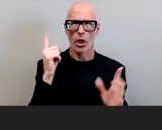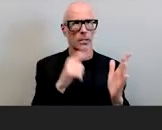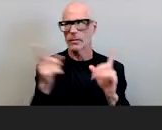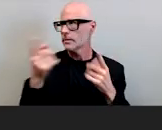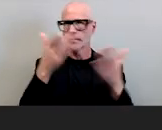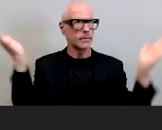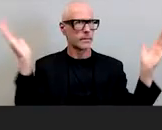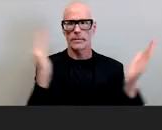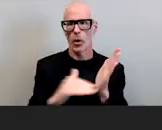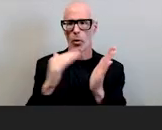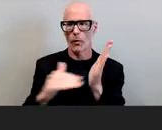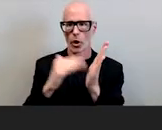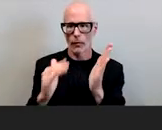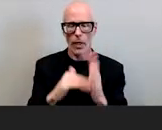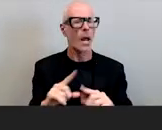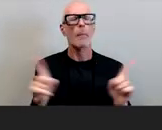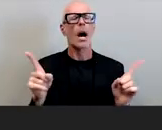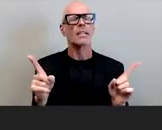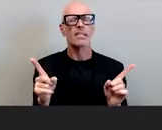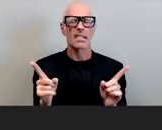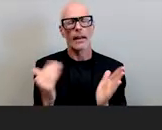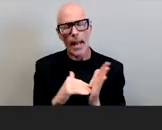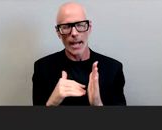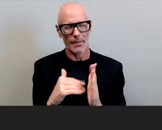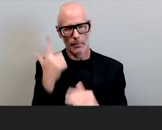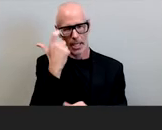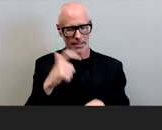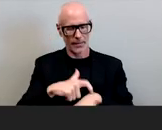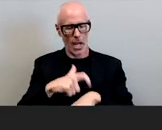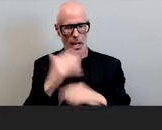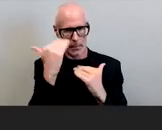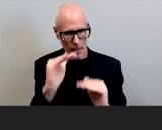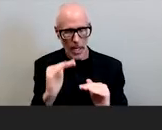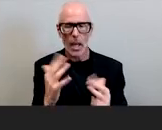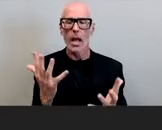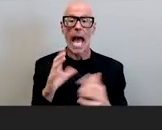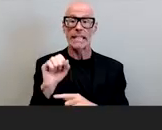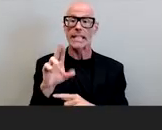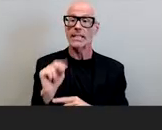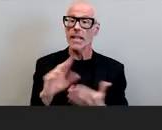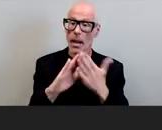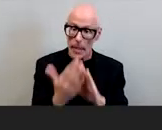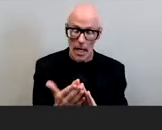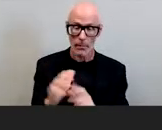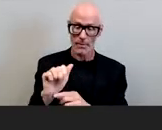to talk with you uh in the interest of time as csun aspires to become an anti-racist institution